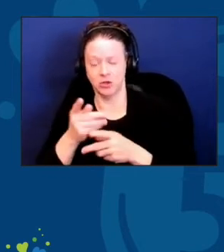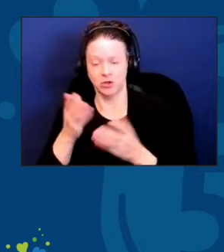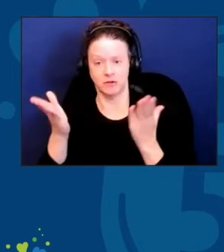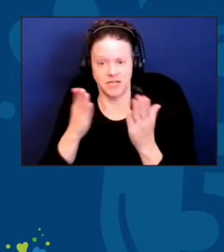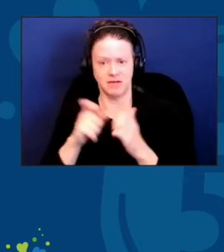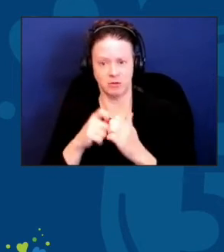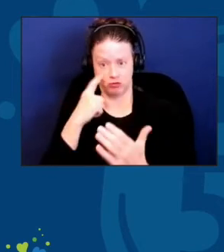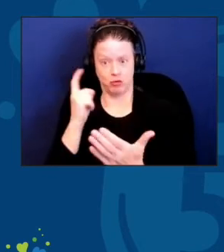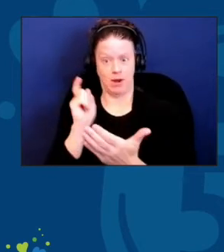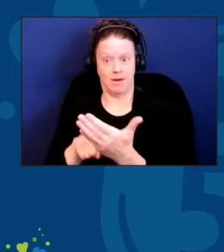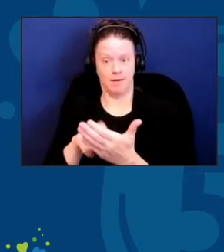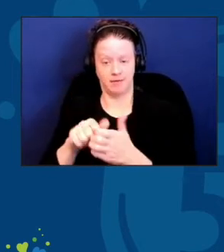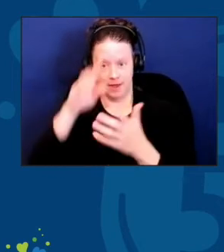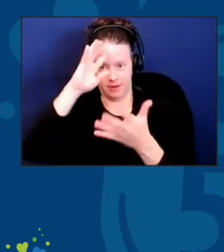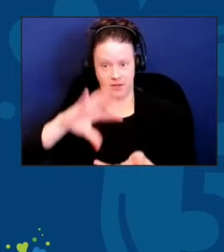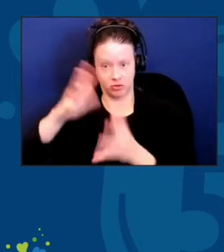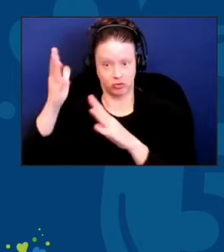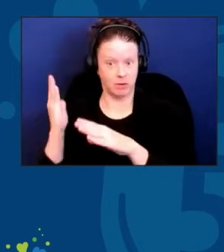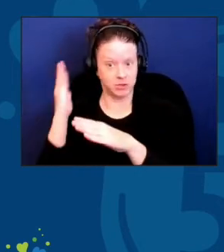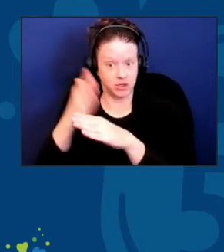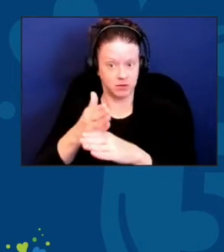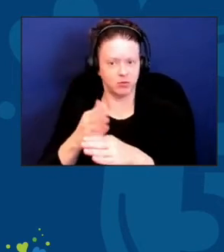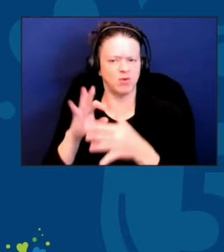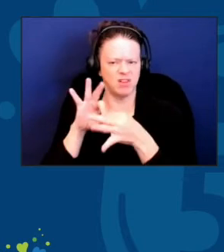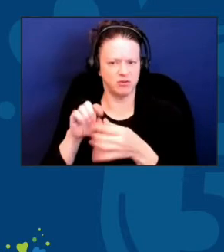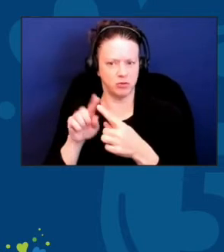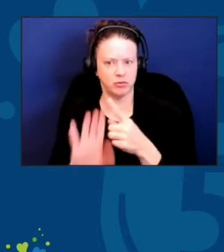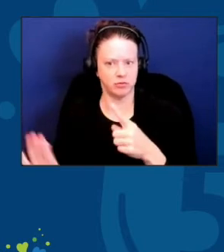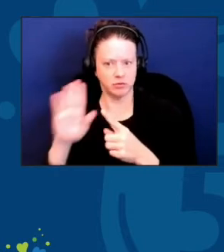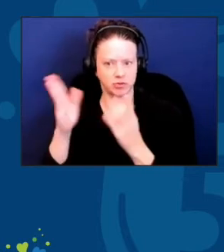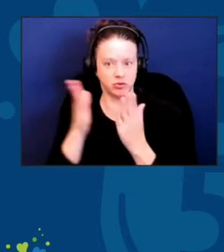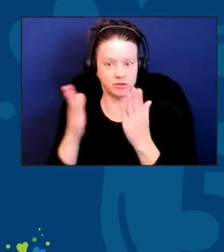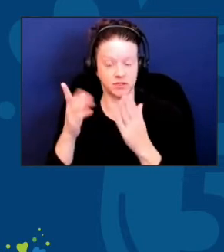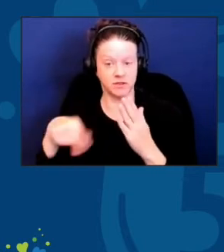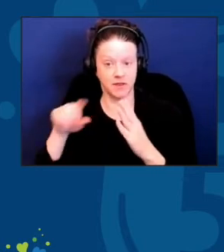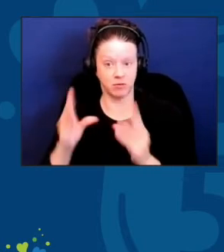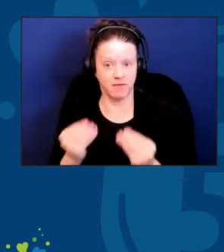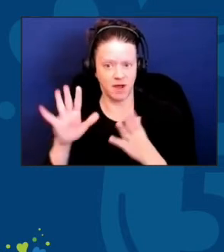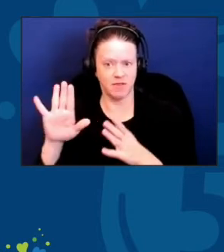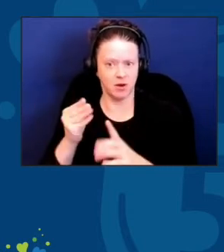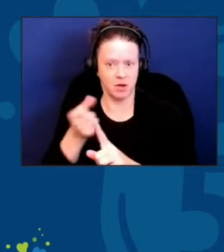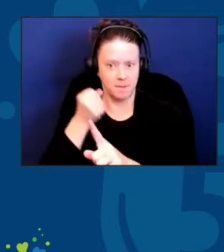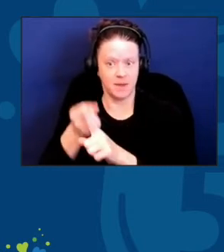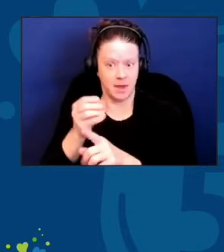in terms of the impact of the services they provide. How many of us closed our doors?